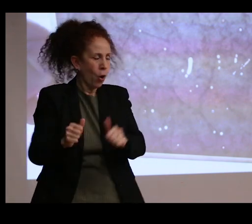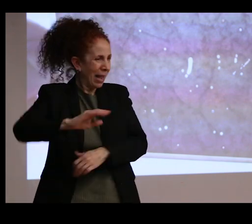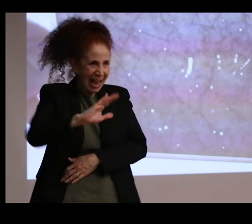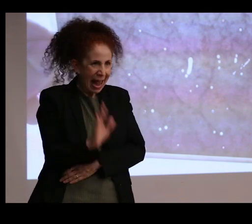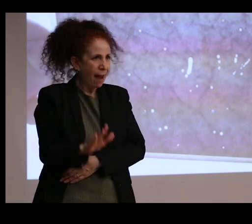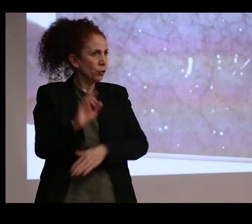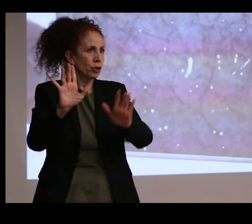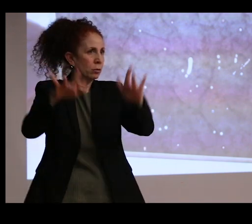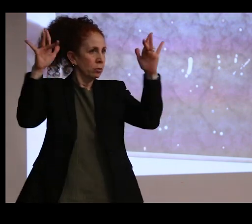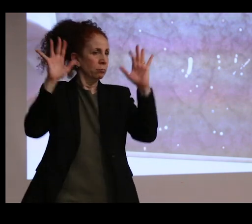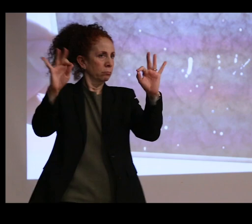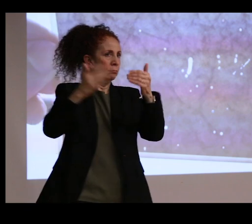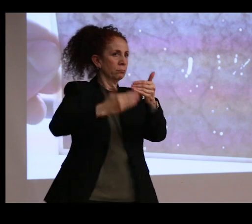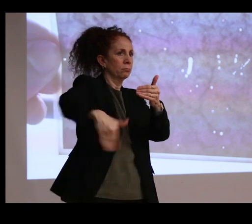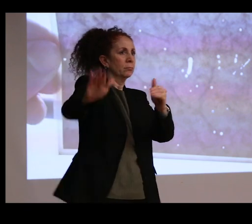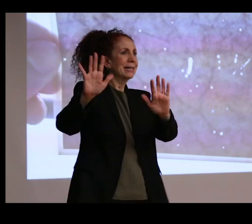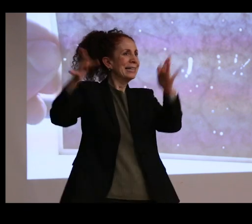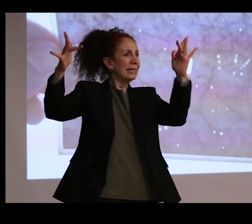They should be gleaming and as perfect as possible.